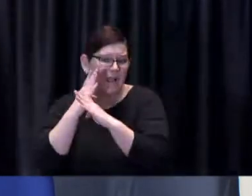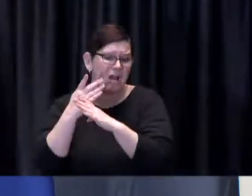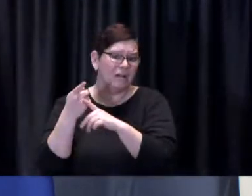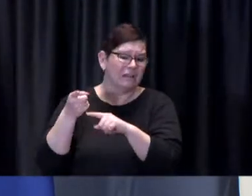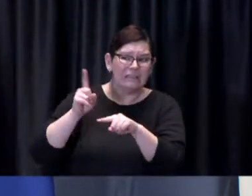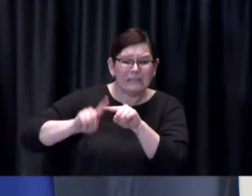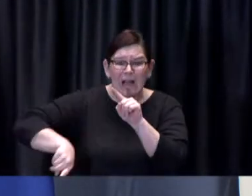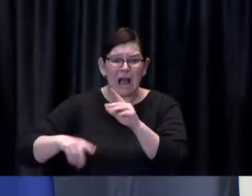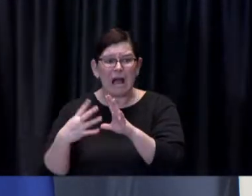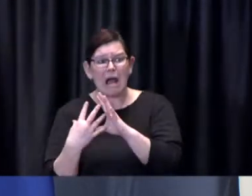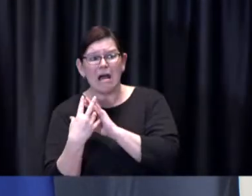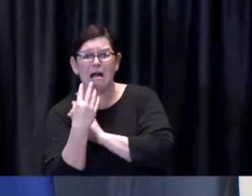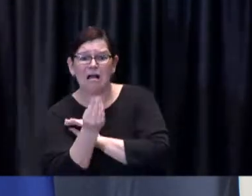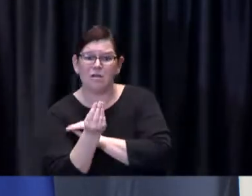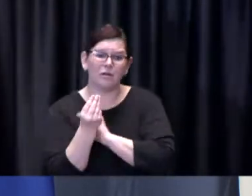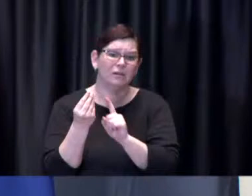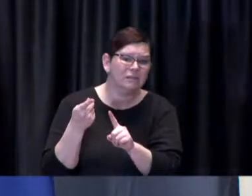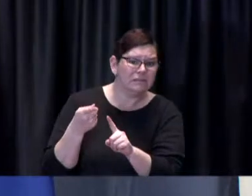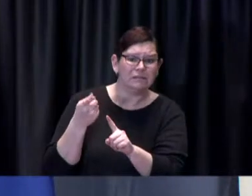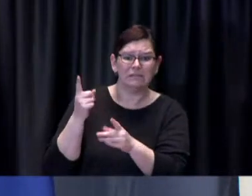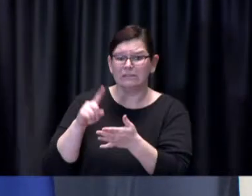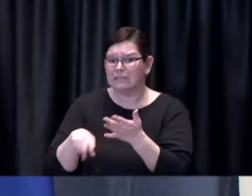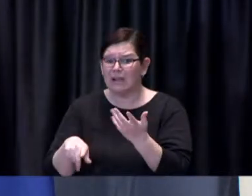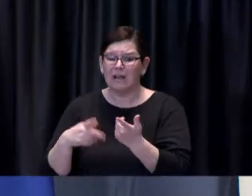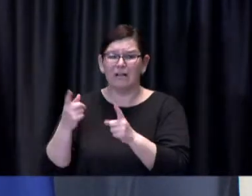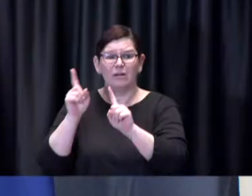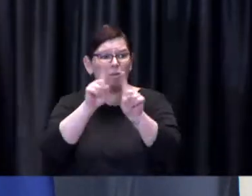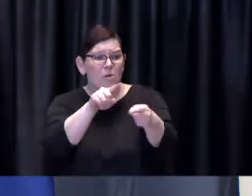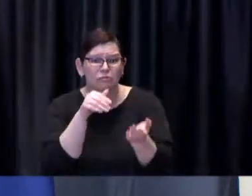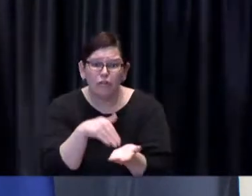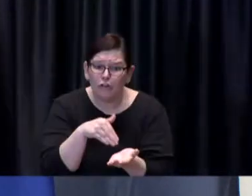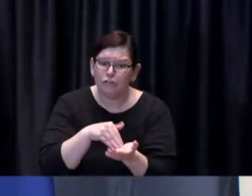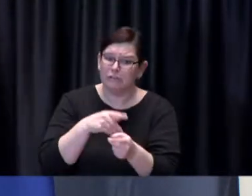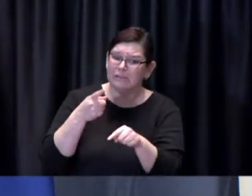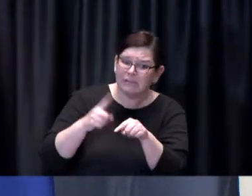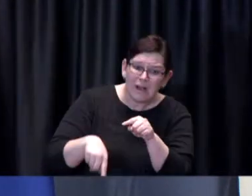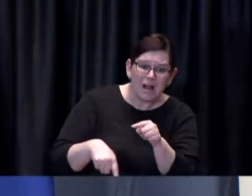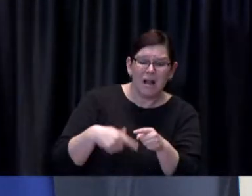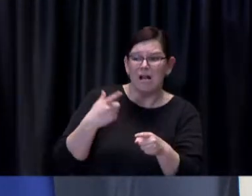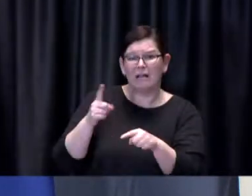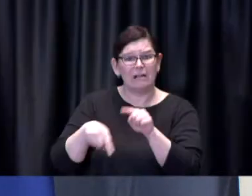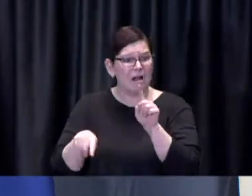a pharmacy or primary care provider including to receive COVID-19 vaccinations.